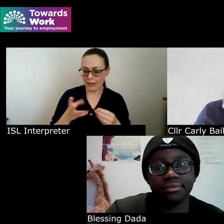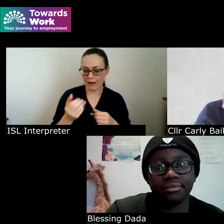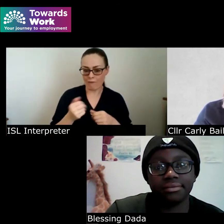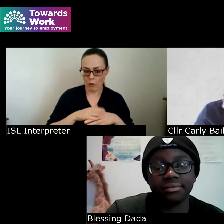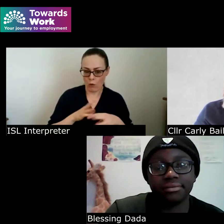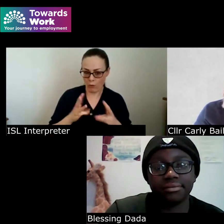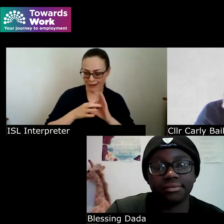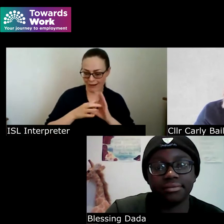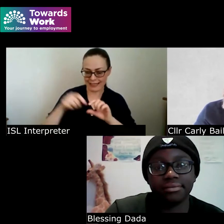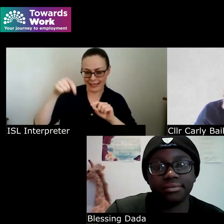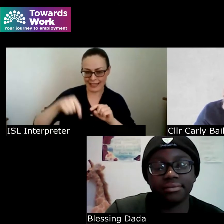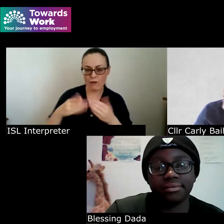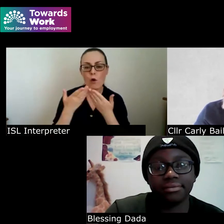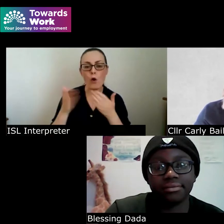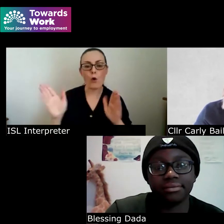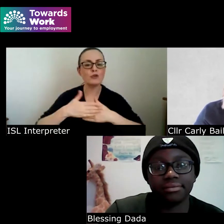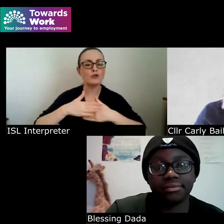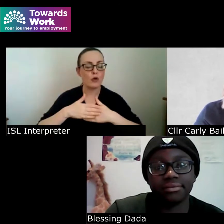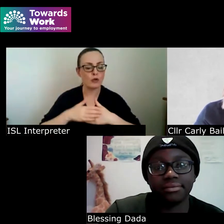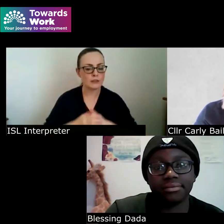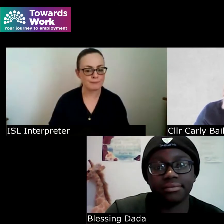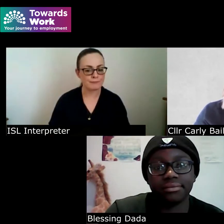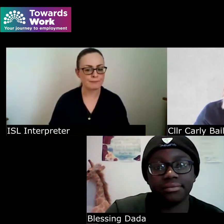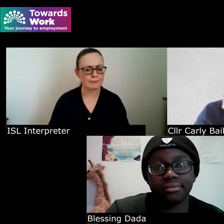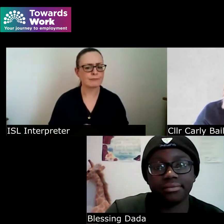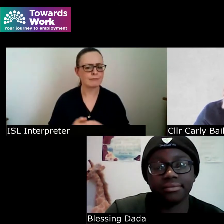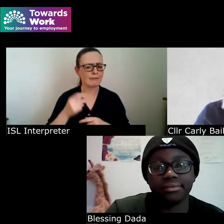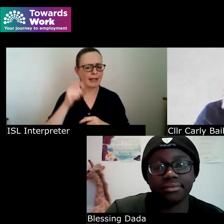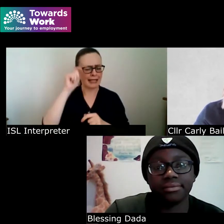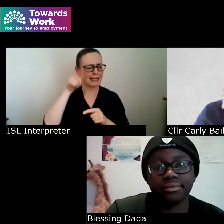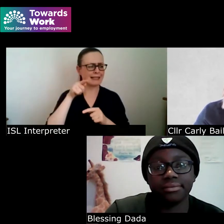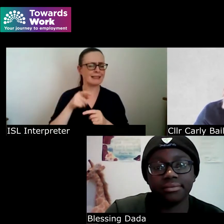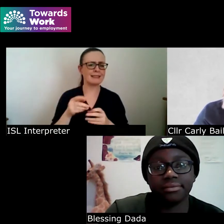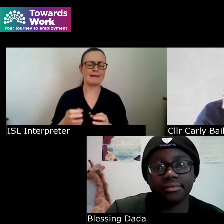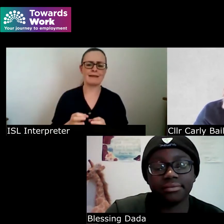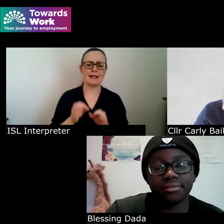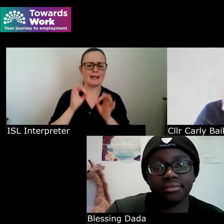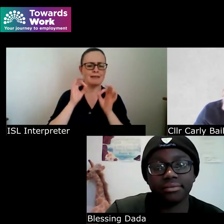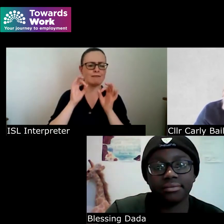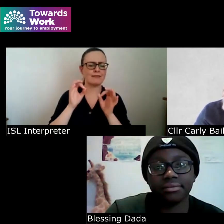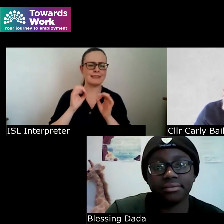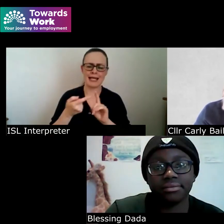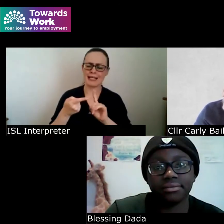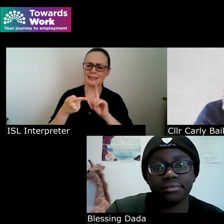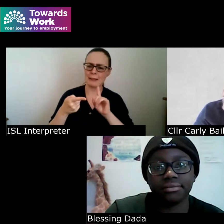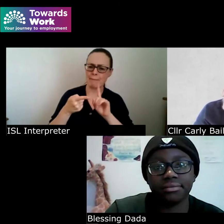that will be made available to people i think that's a really fantastic um positive measure and